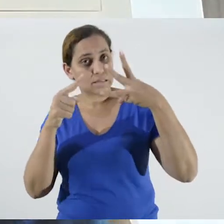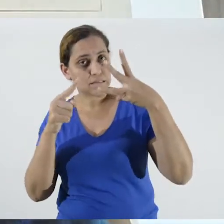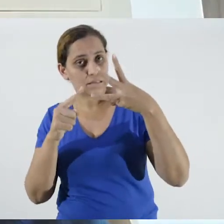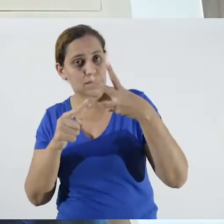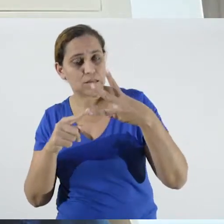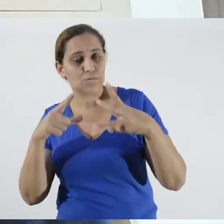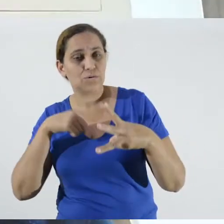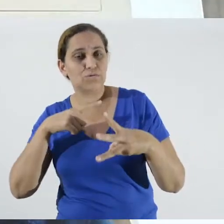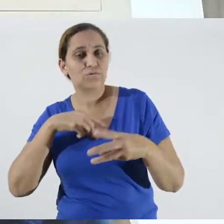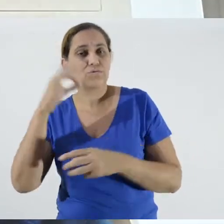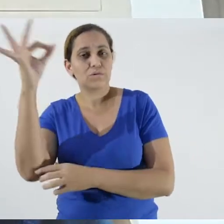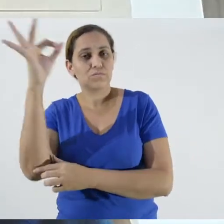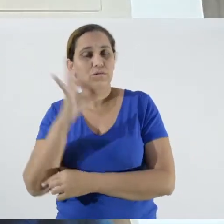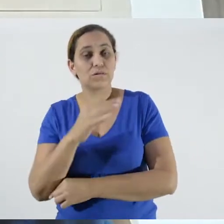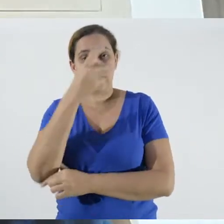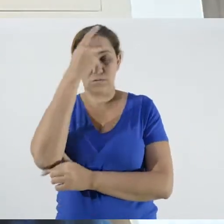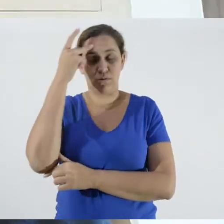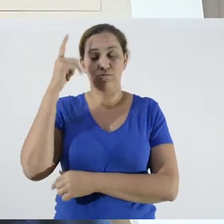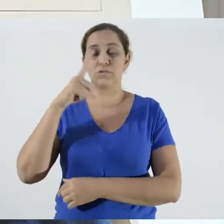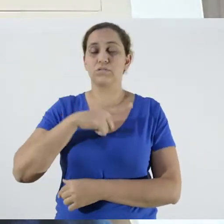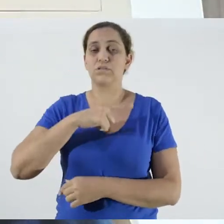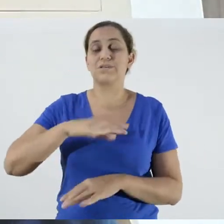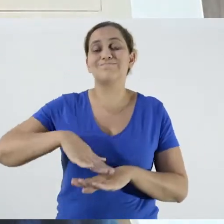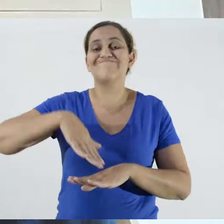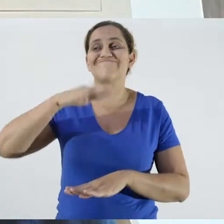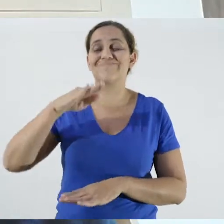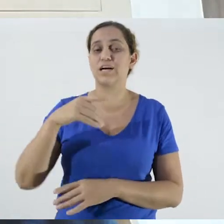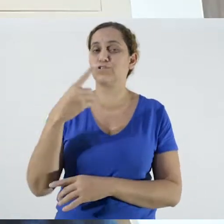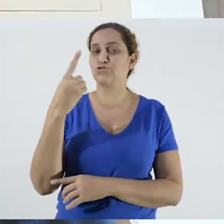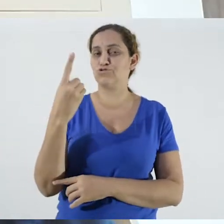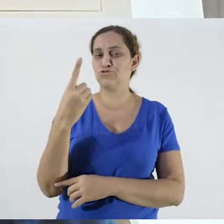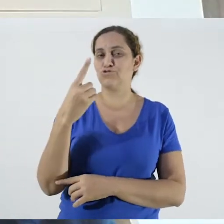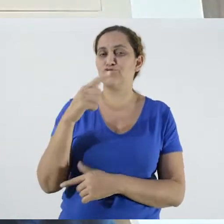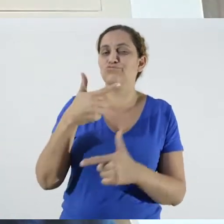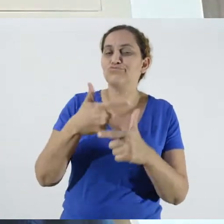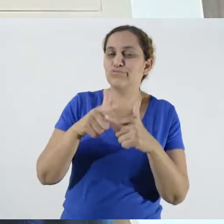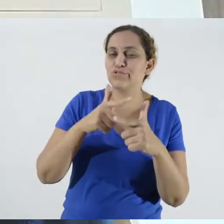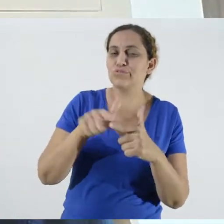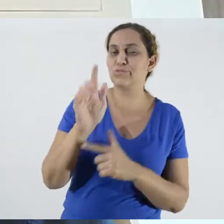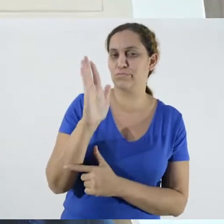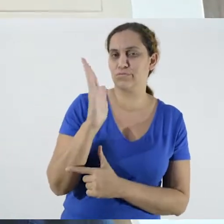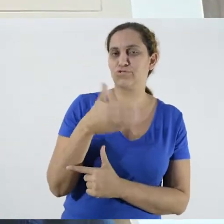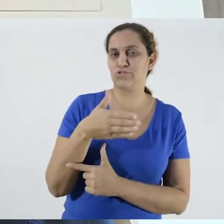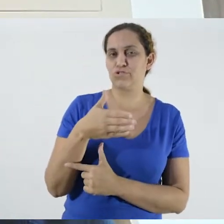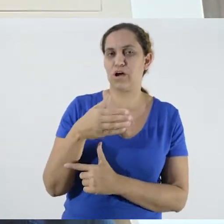people who may have more than one element of risk